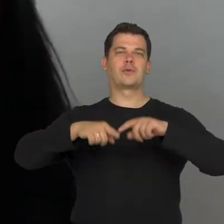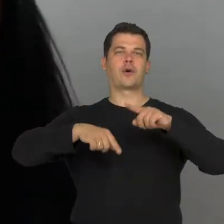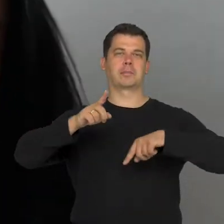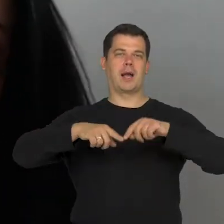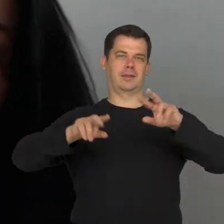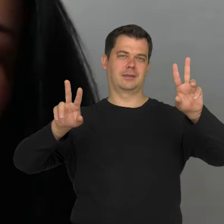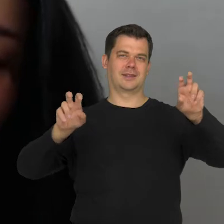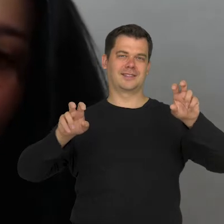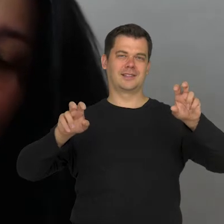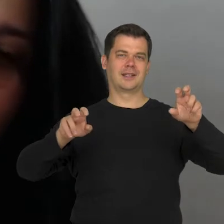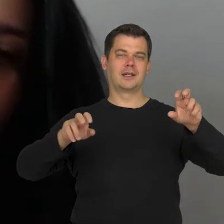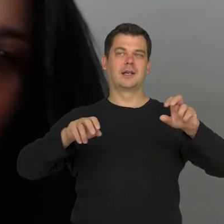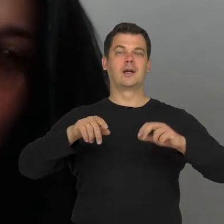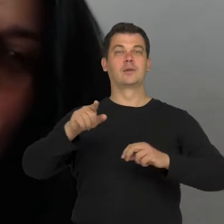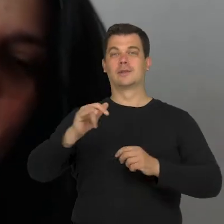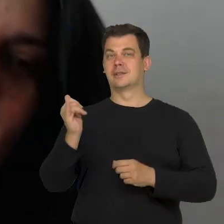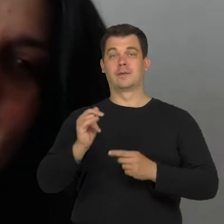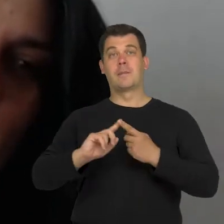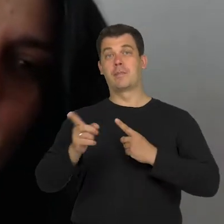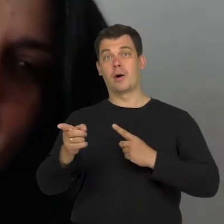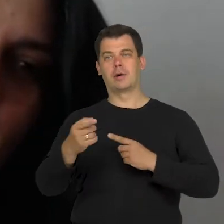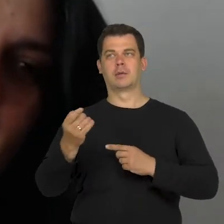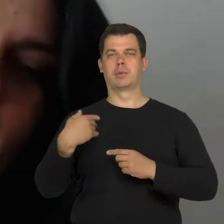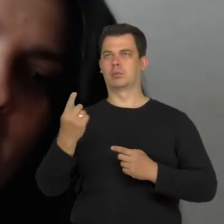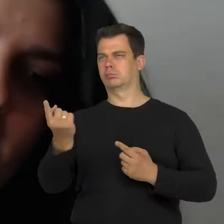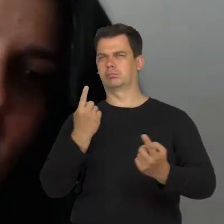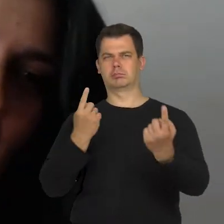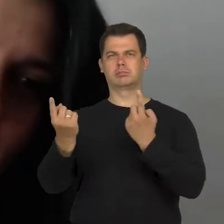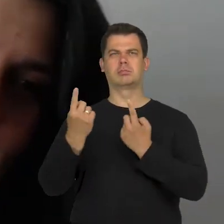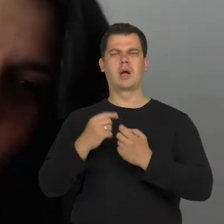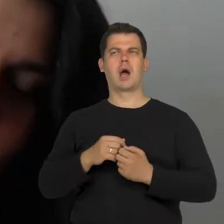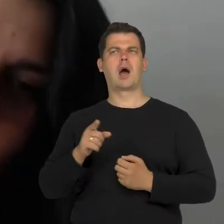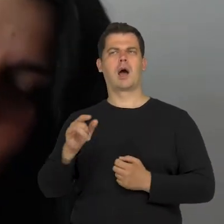was that after each performance people approached me and asked: „Justyna, tell me,